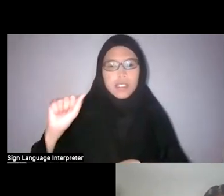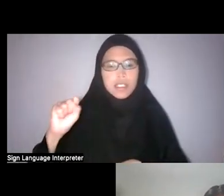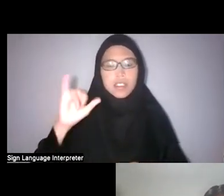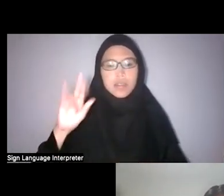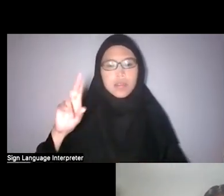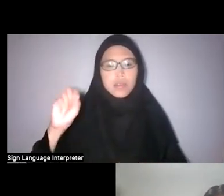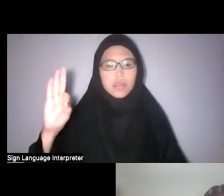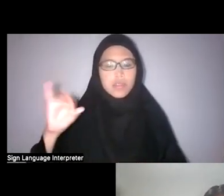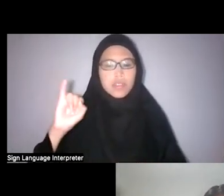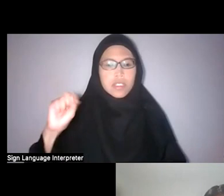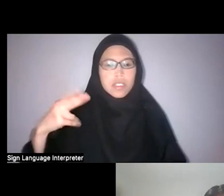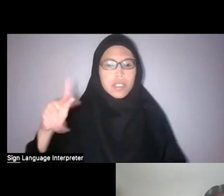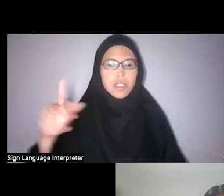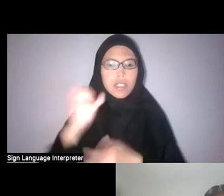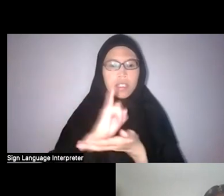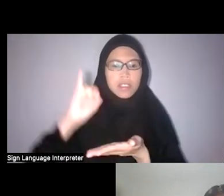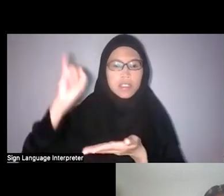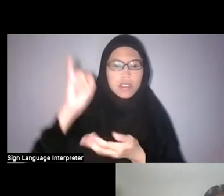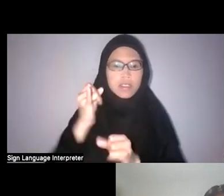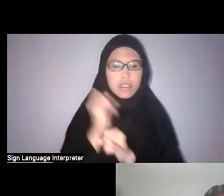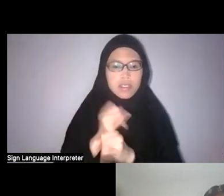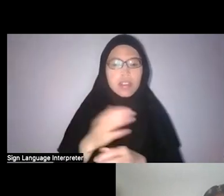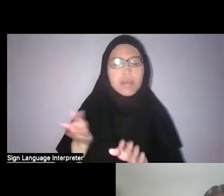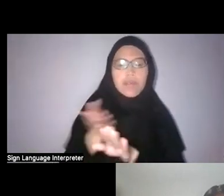and later an Associate Librarian at the National Library.